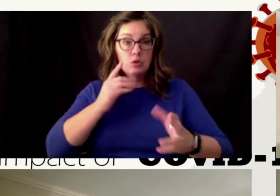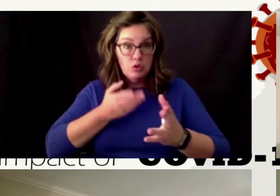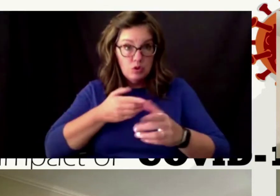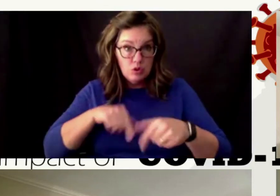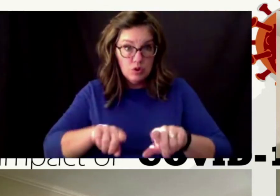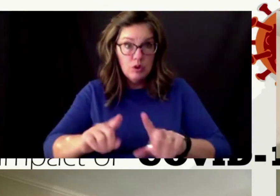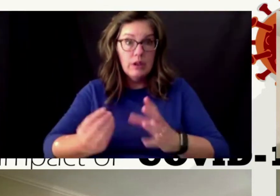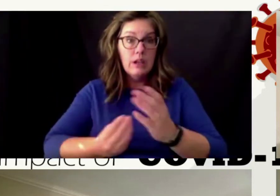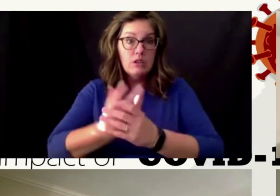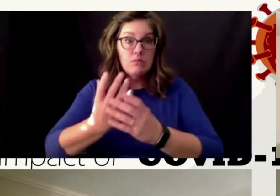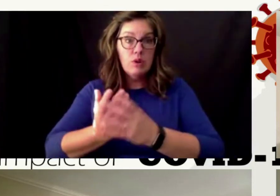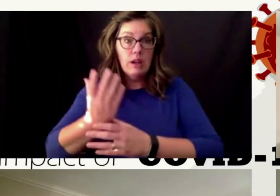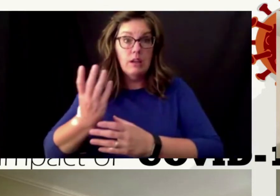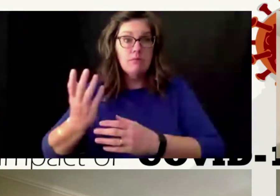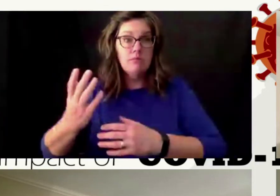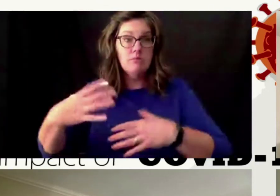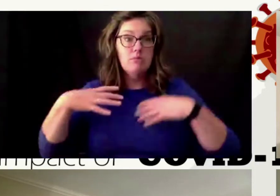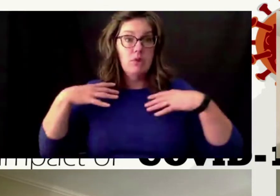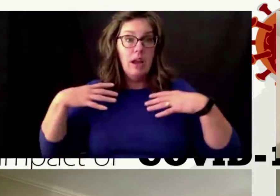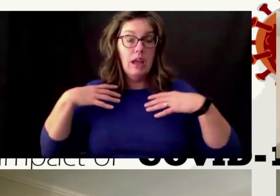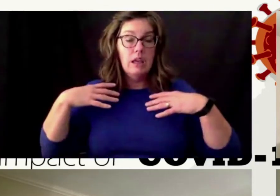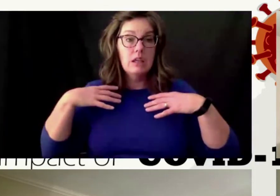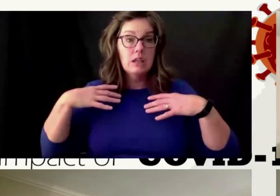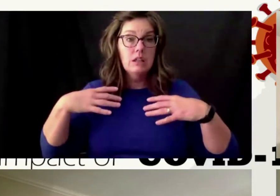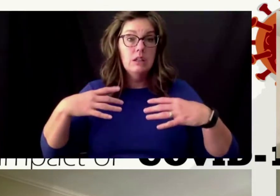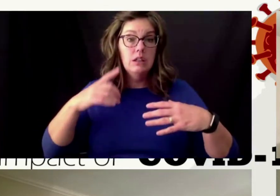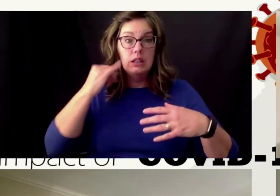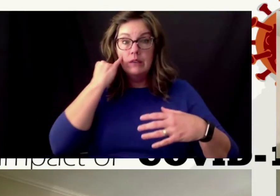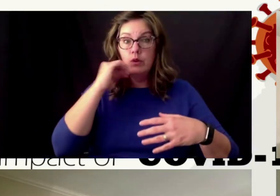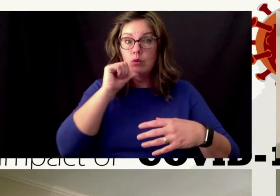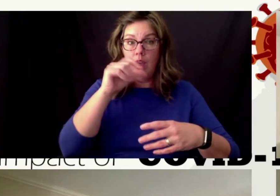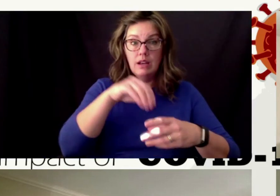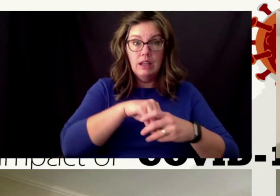if you weren't in conversations with district level people you didn't know that school really